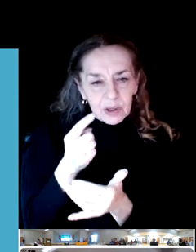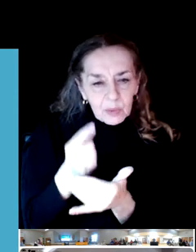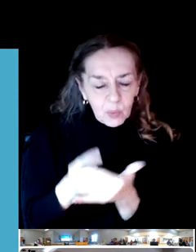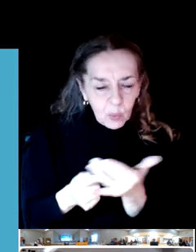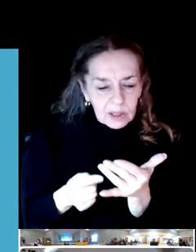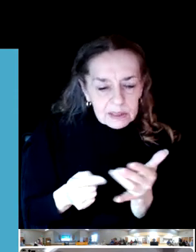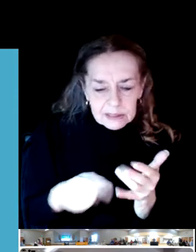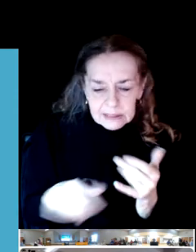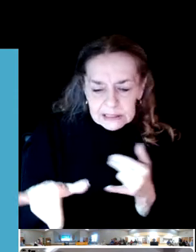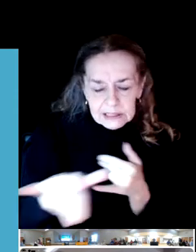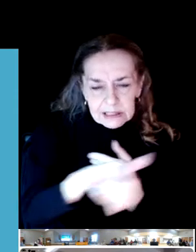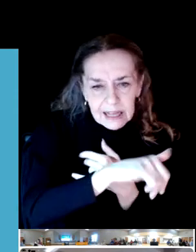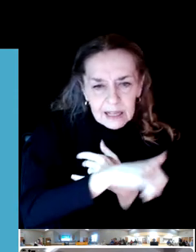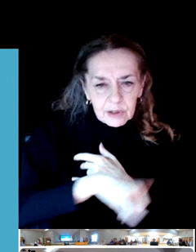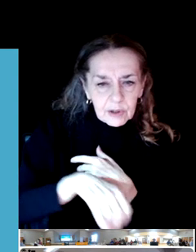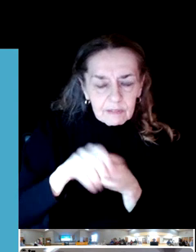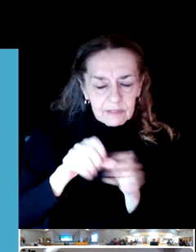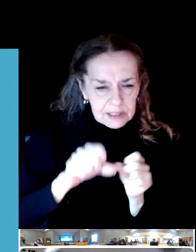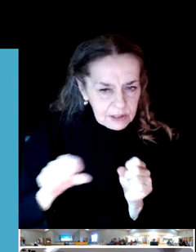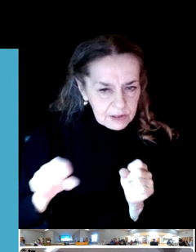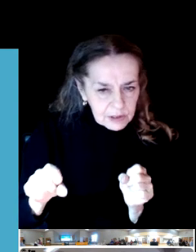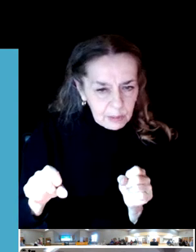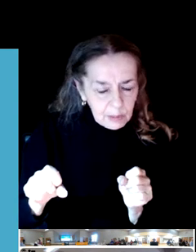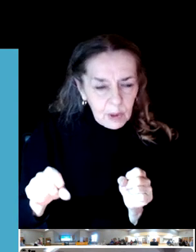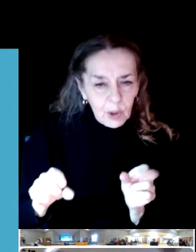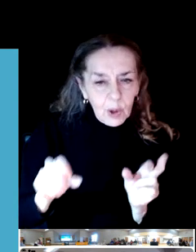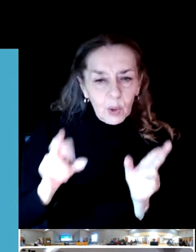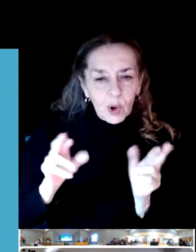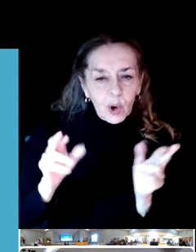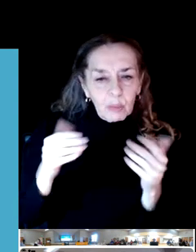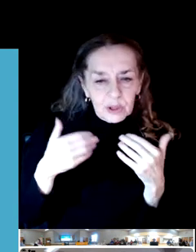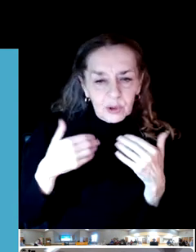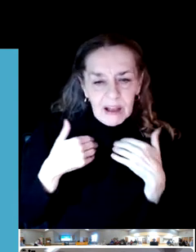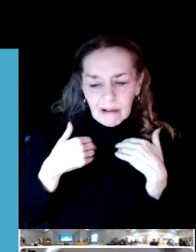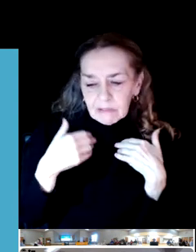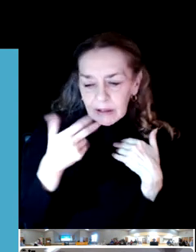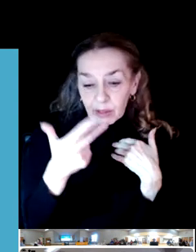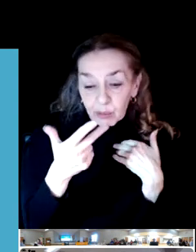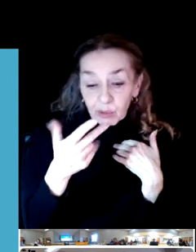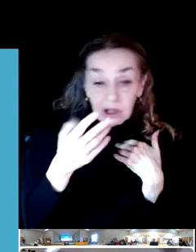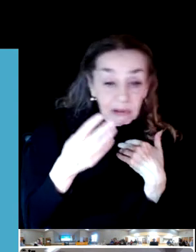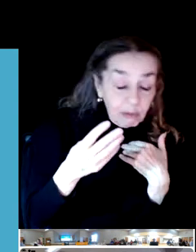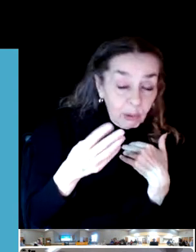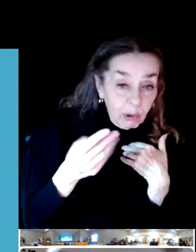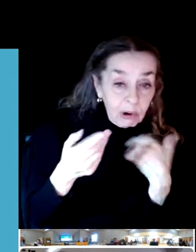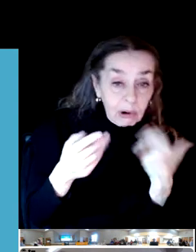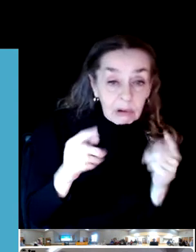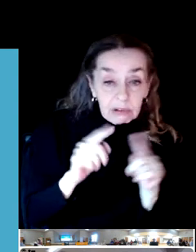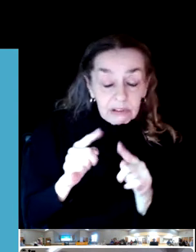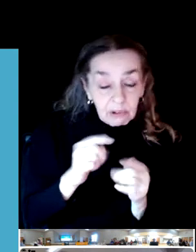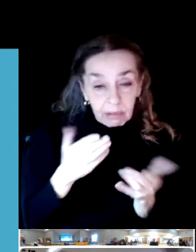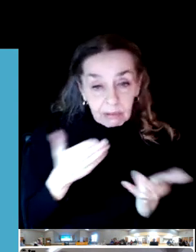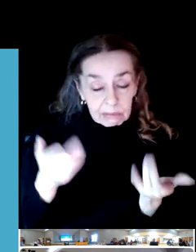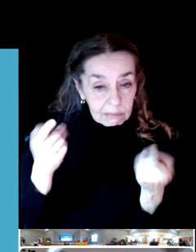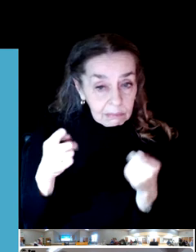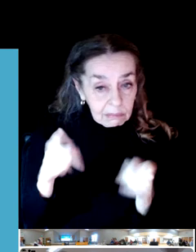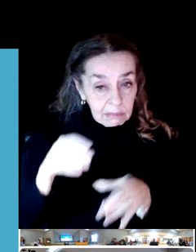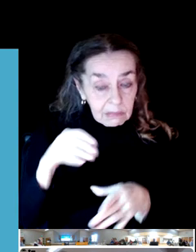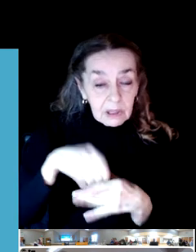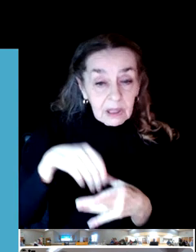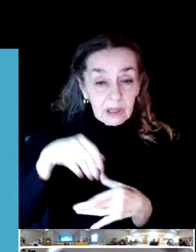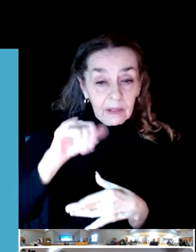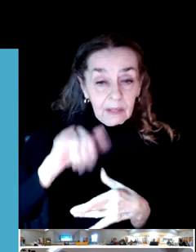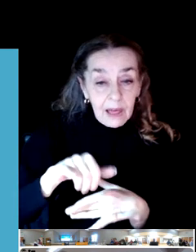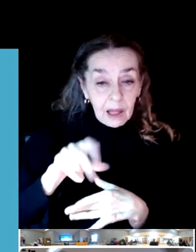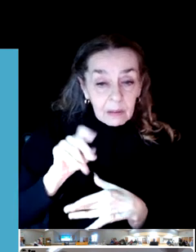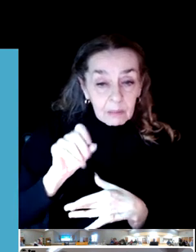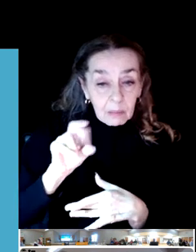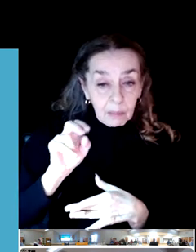of having three or four of those kind of attractions or components and where those parks meet that